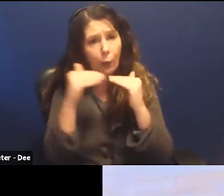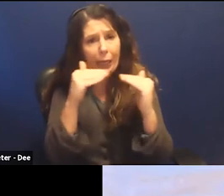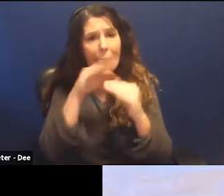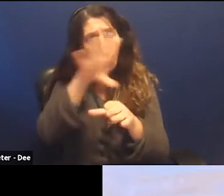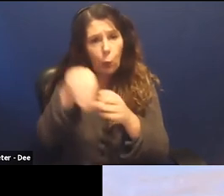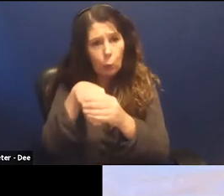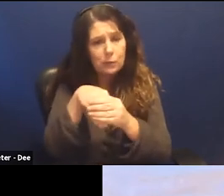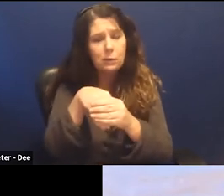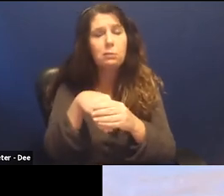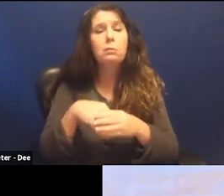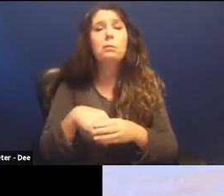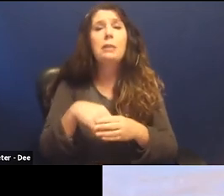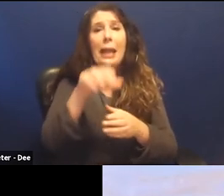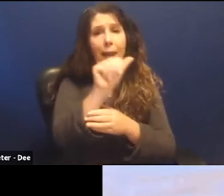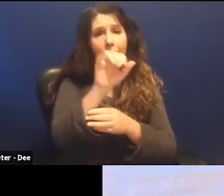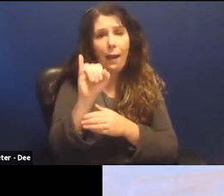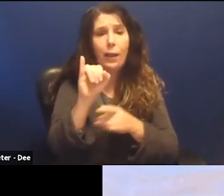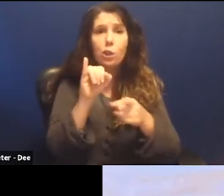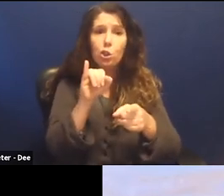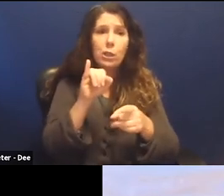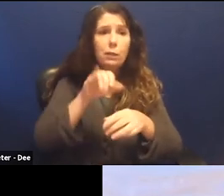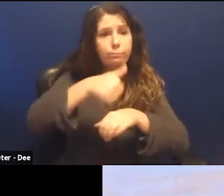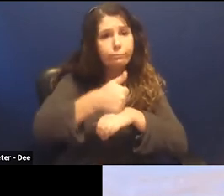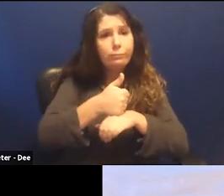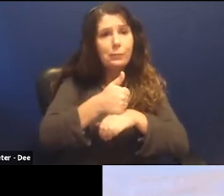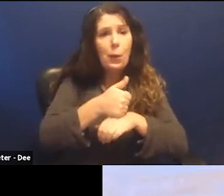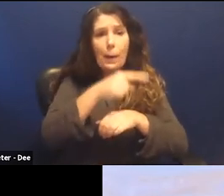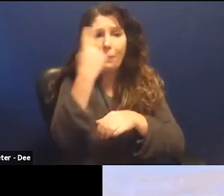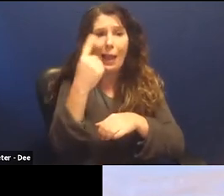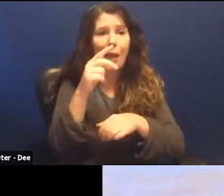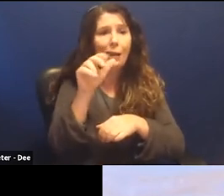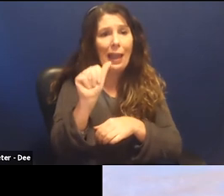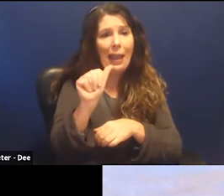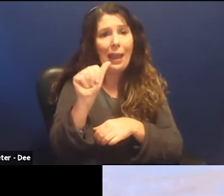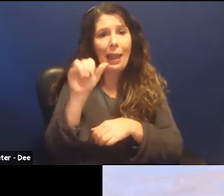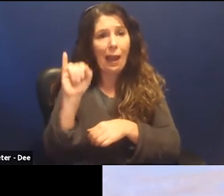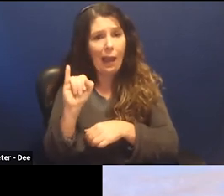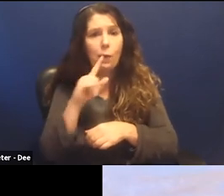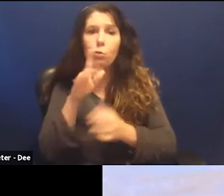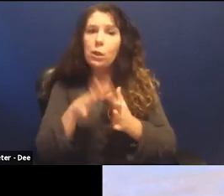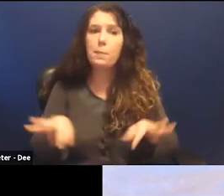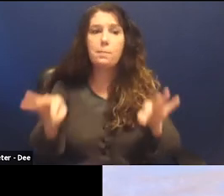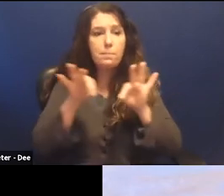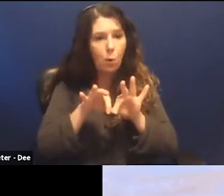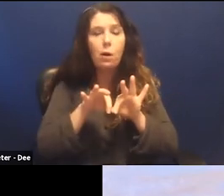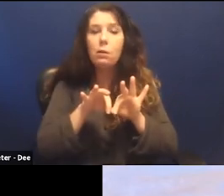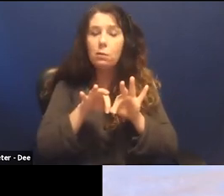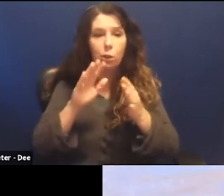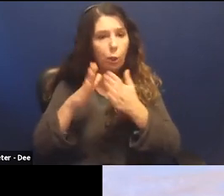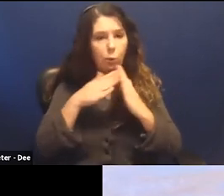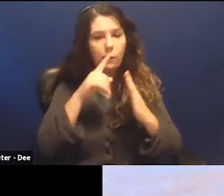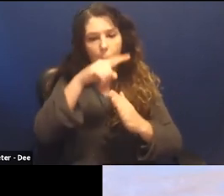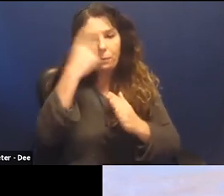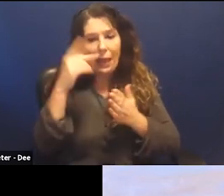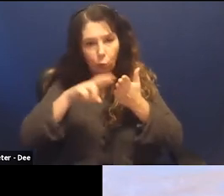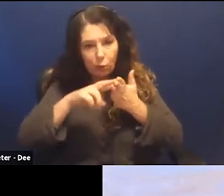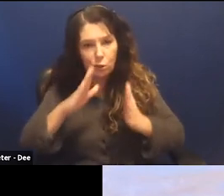She's actually one of the co founders of black in AI which is a really important community for black researchers and artificial intelligence.